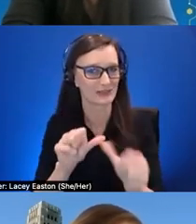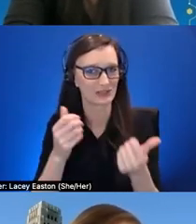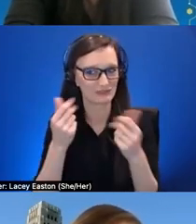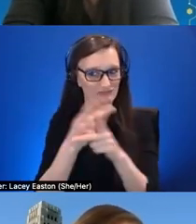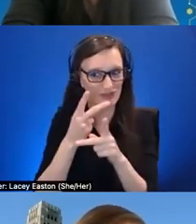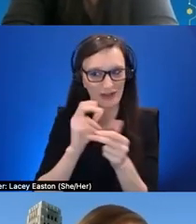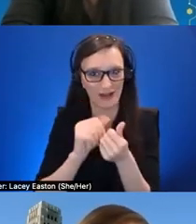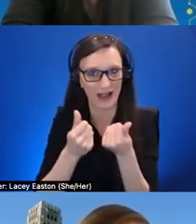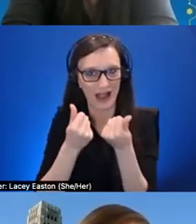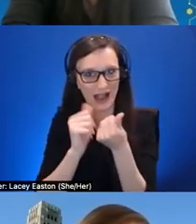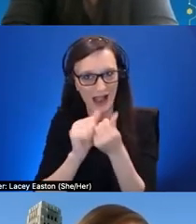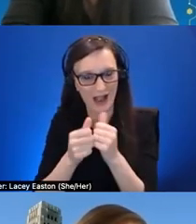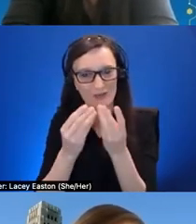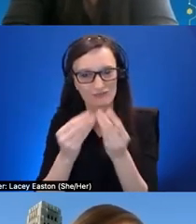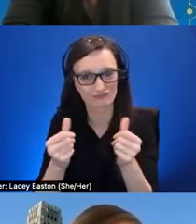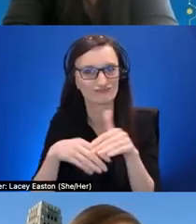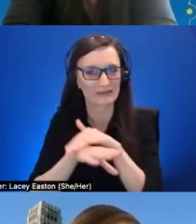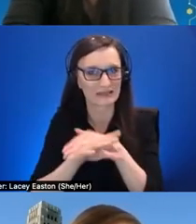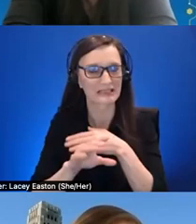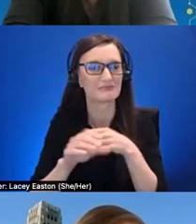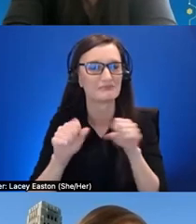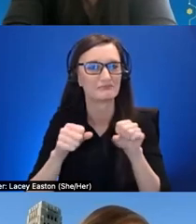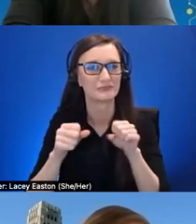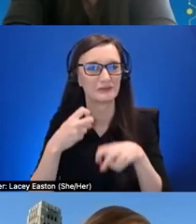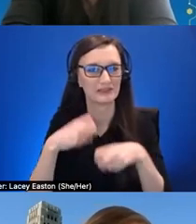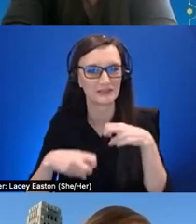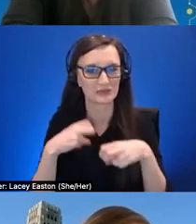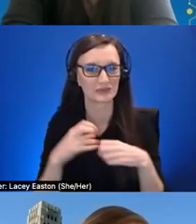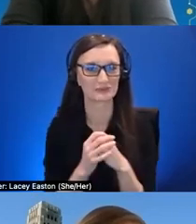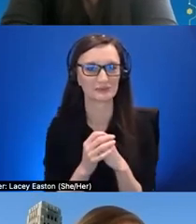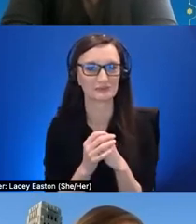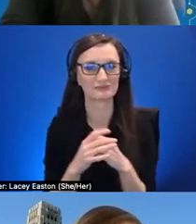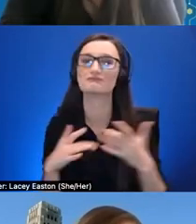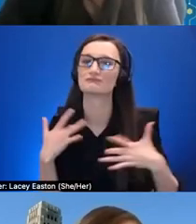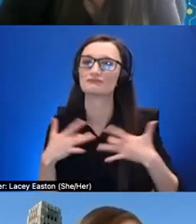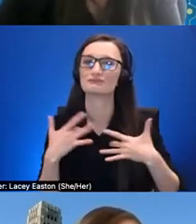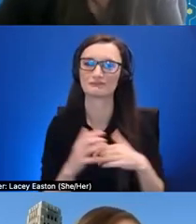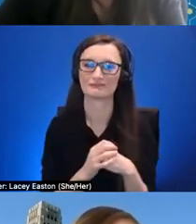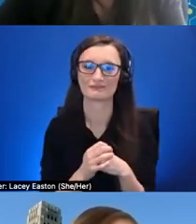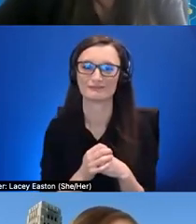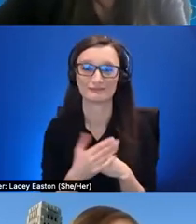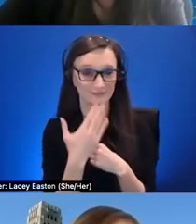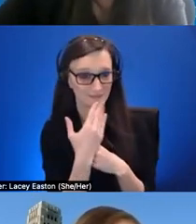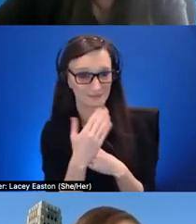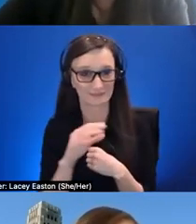kind of inherent with some of this technology it's really exciting thanks jacob rebecca